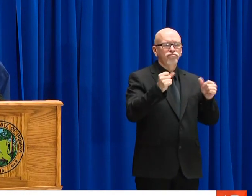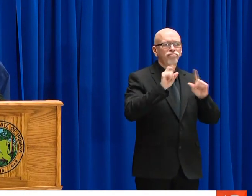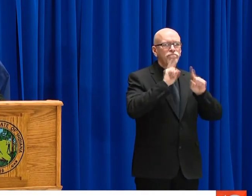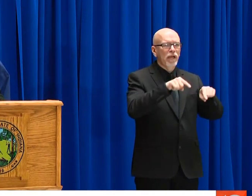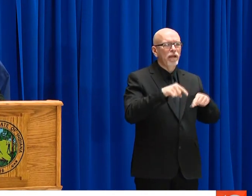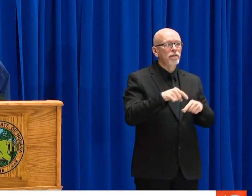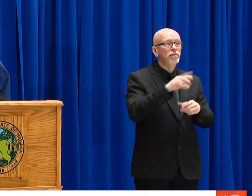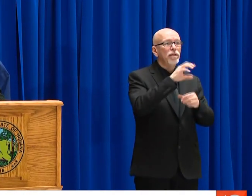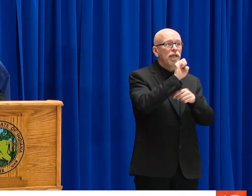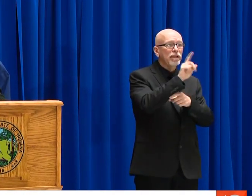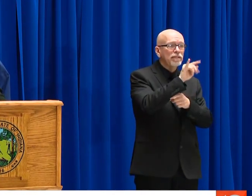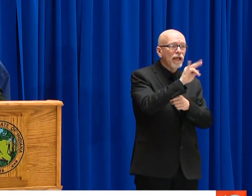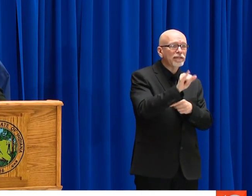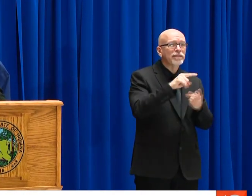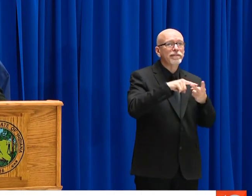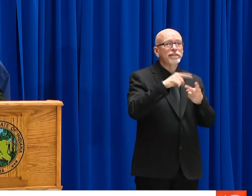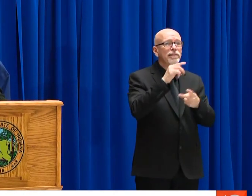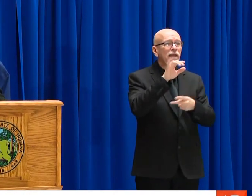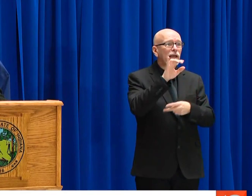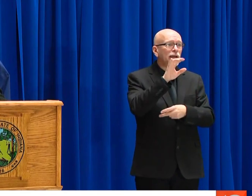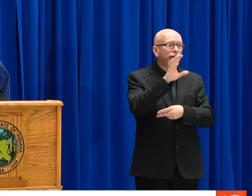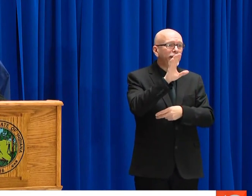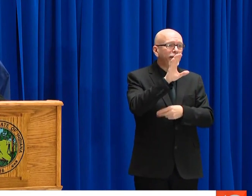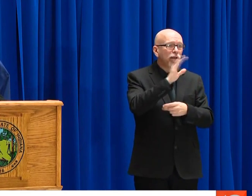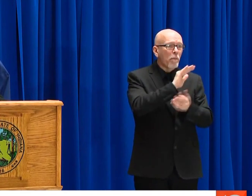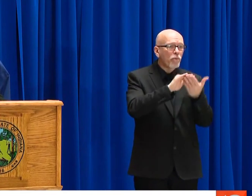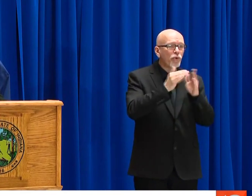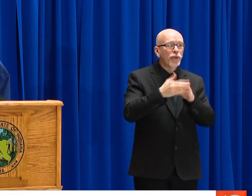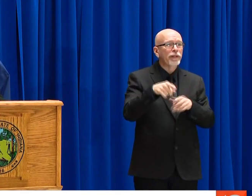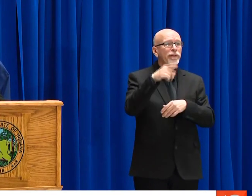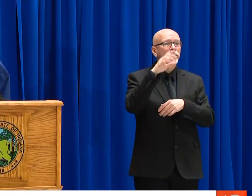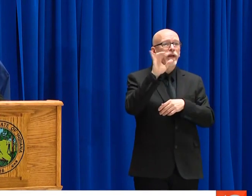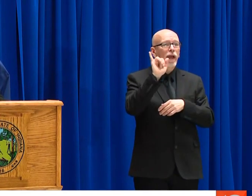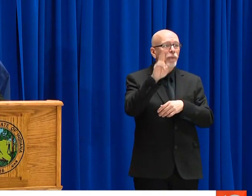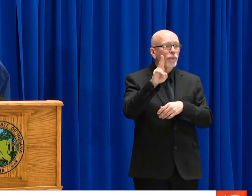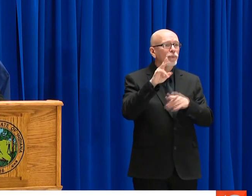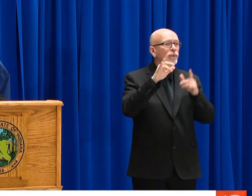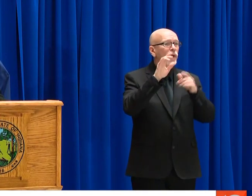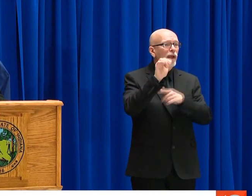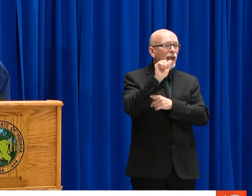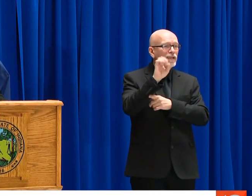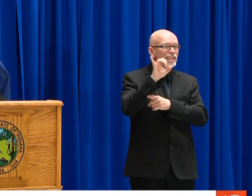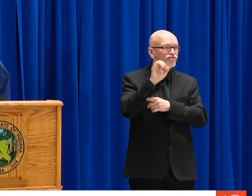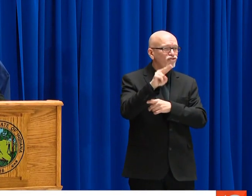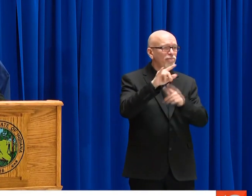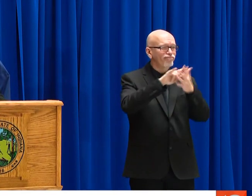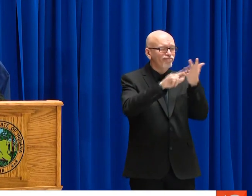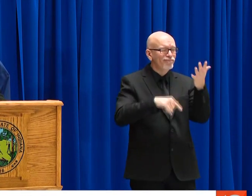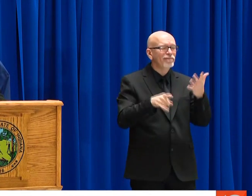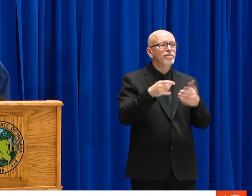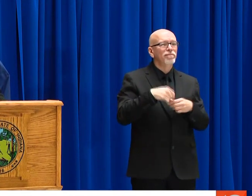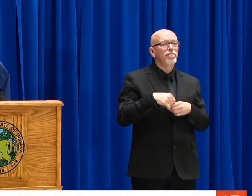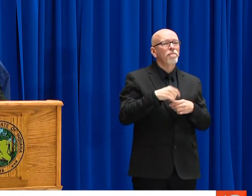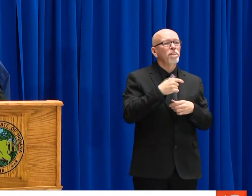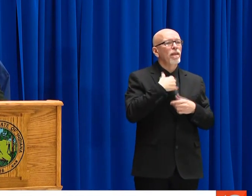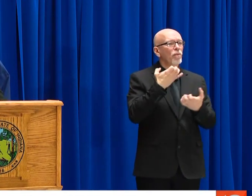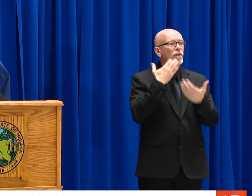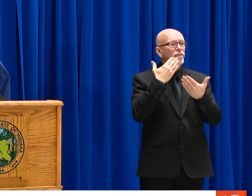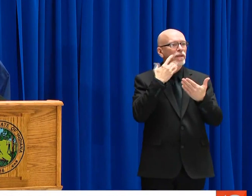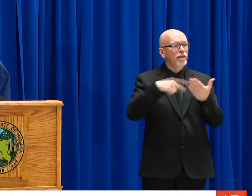REGIONAL HOSPITAL SYSTEMS, FOR STEPPING UP TOGETHER AND WORKING THROUGH THIS INITIAL PHASE AND RESPONSE.